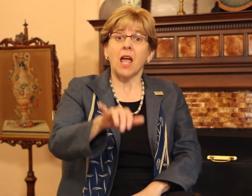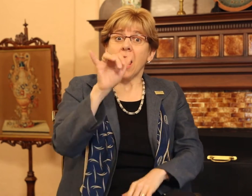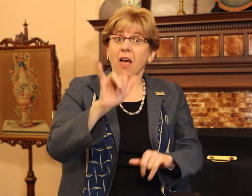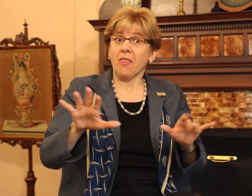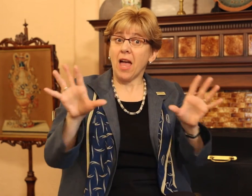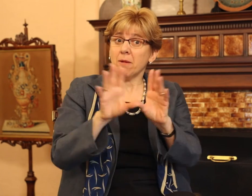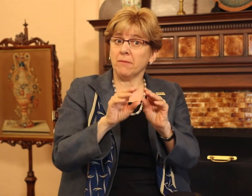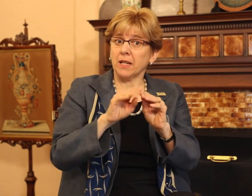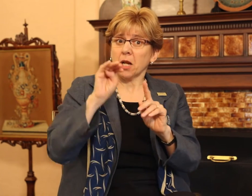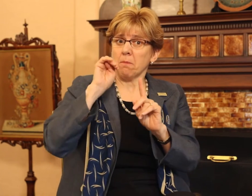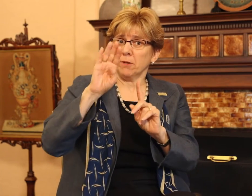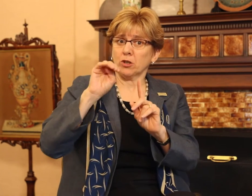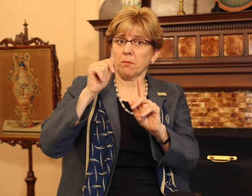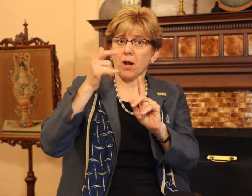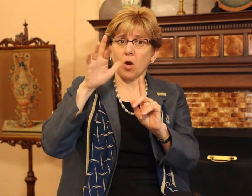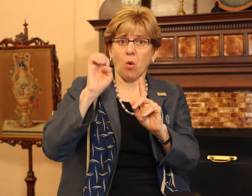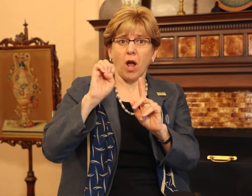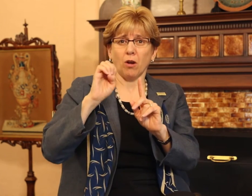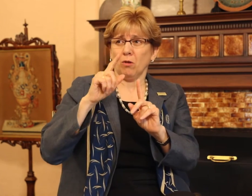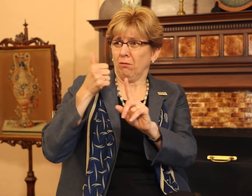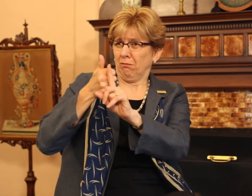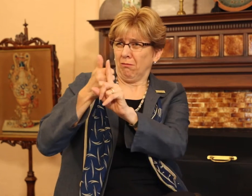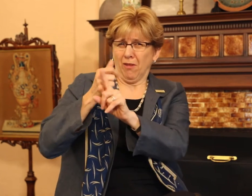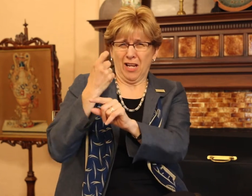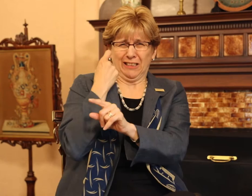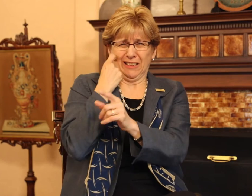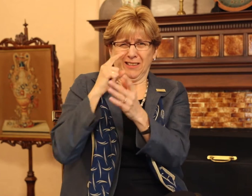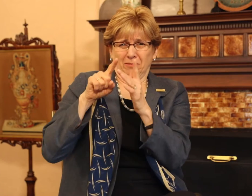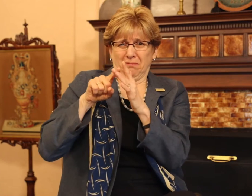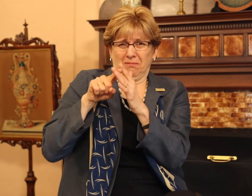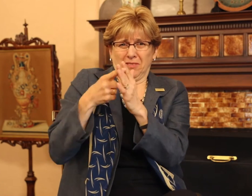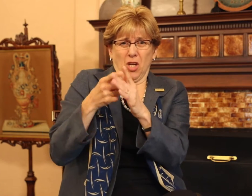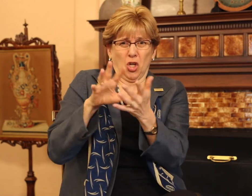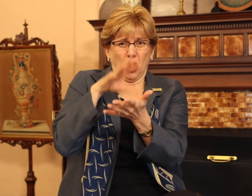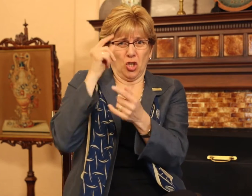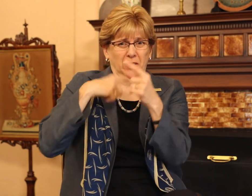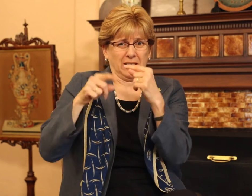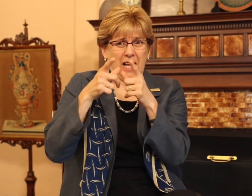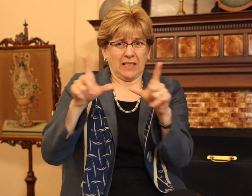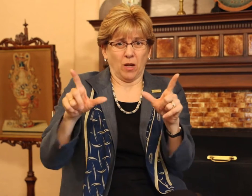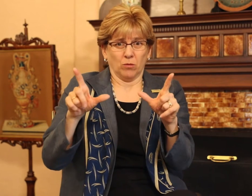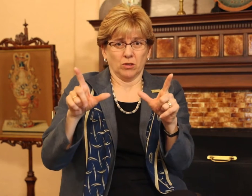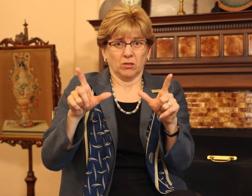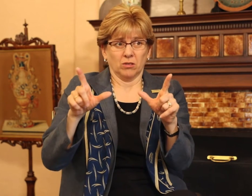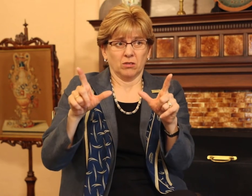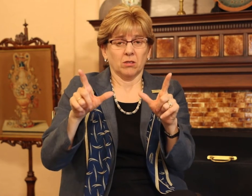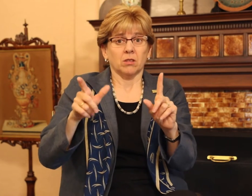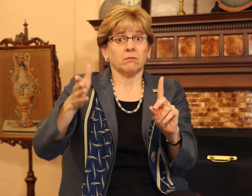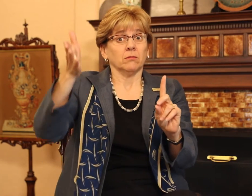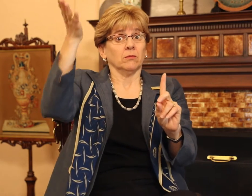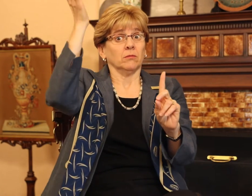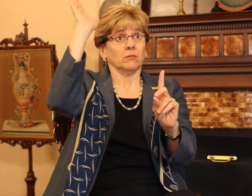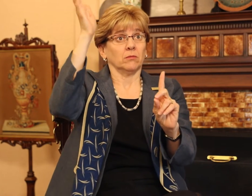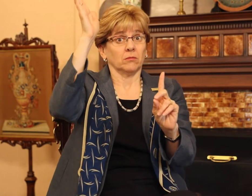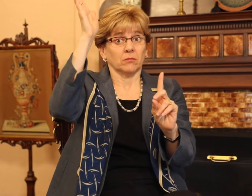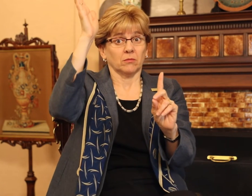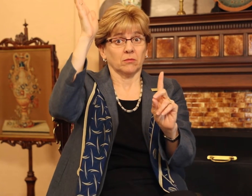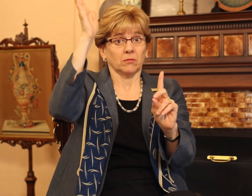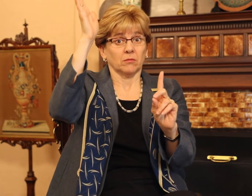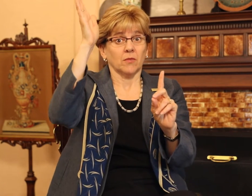In that meeting, Mr. Maguire, who has only just begun to learn sign language, during his presentation,